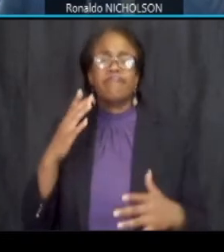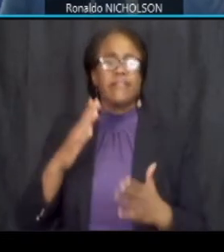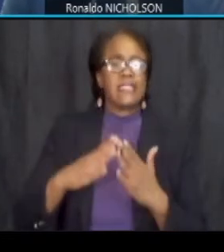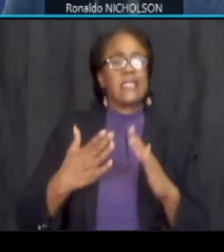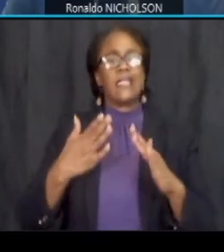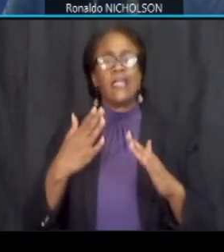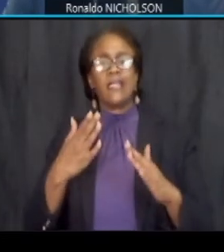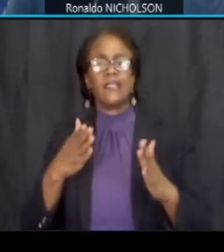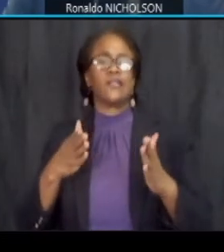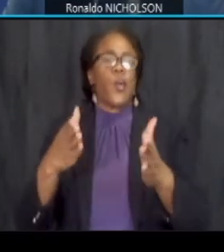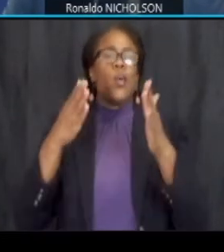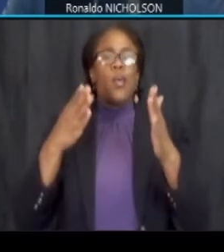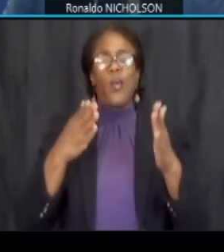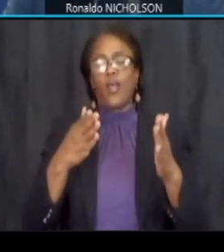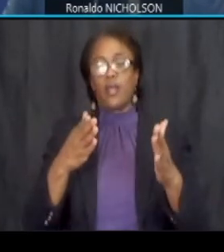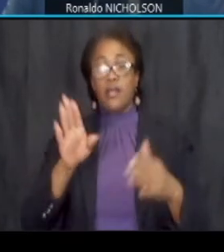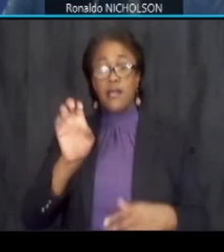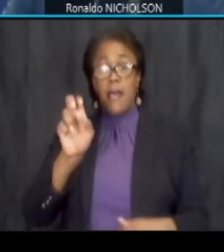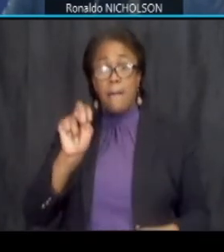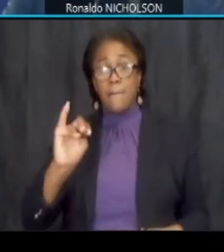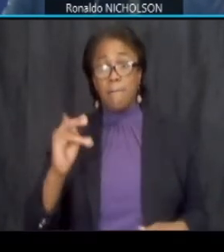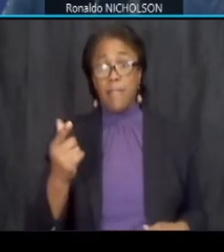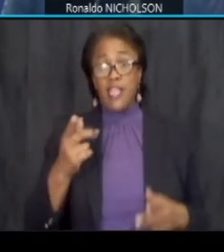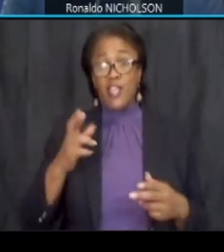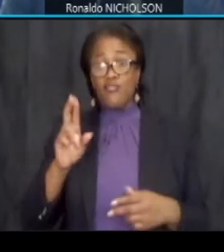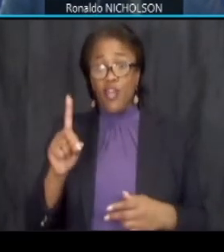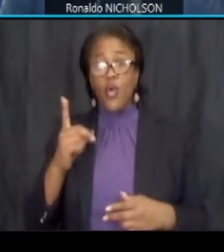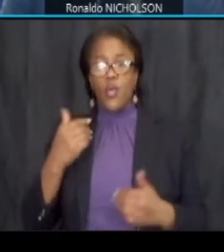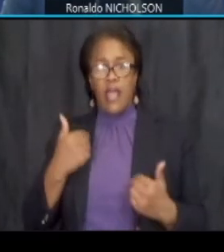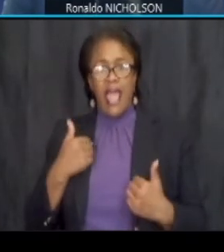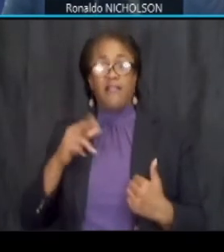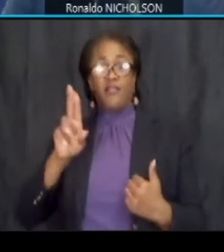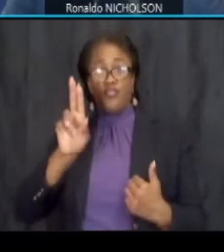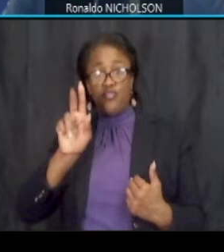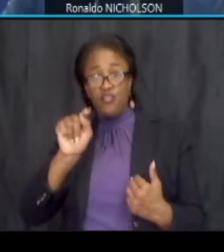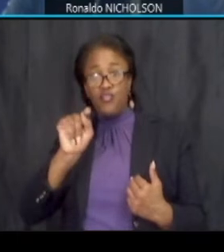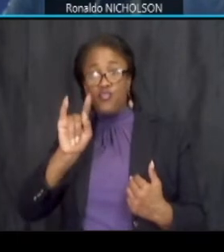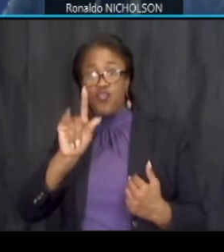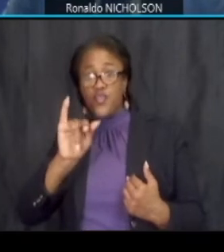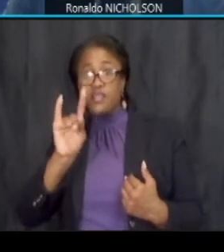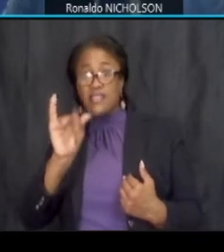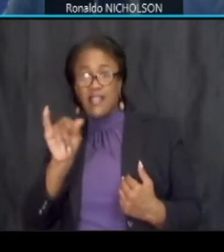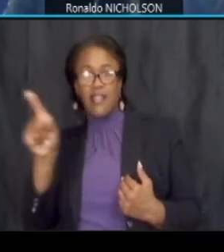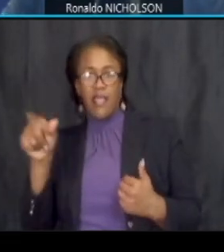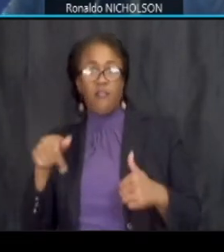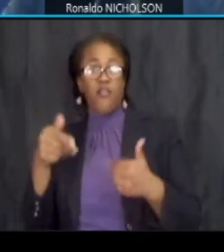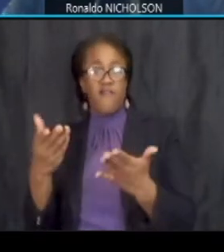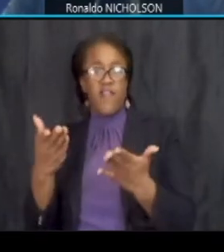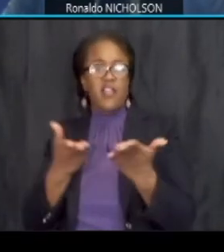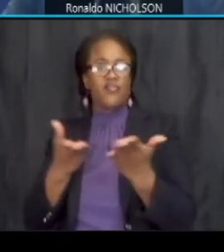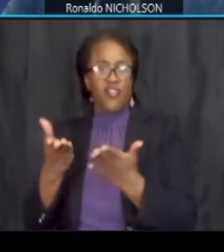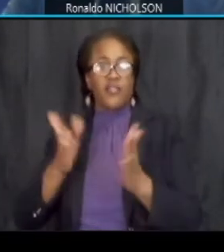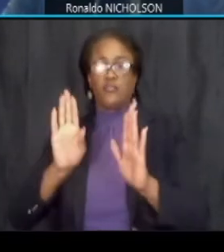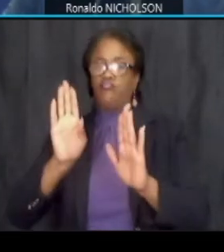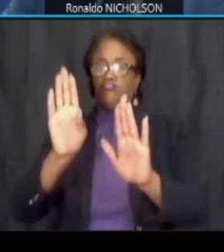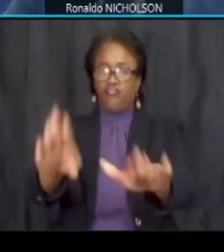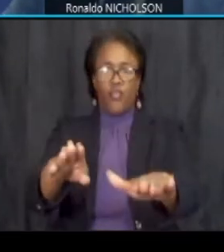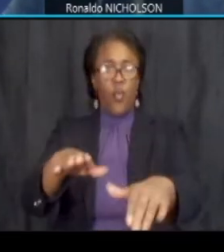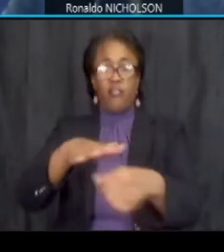benning road has utility facilities that provide services throughout that mixed use corridor